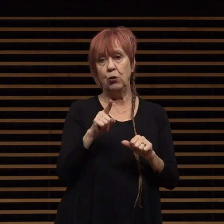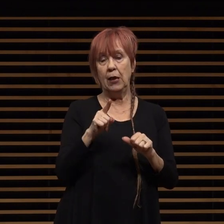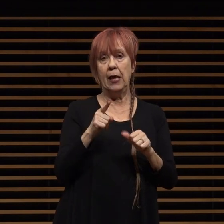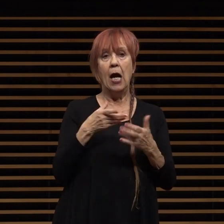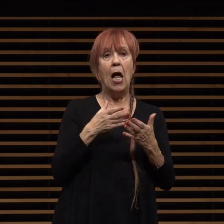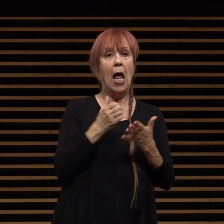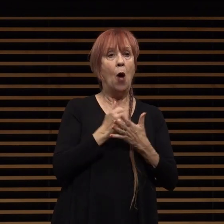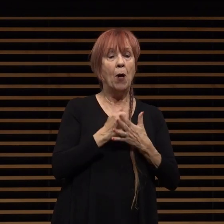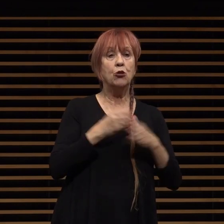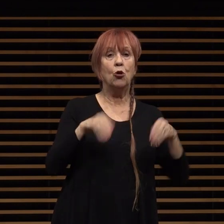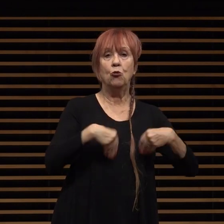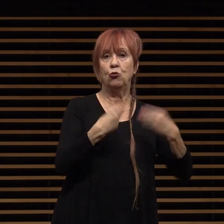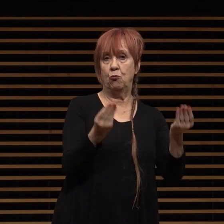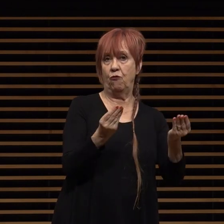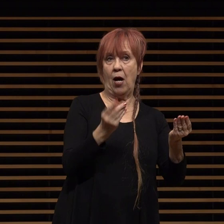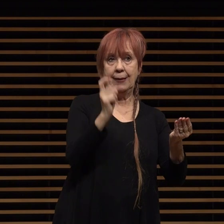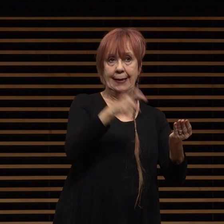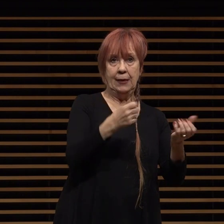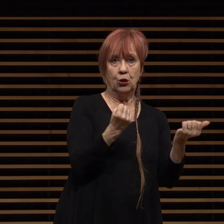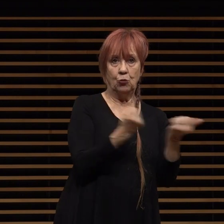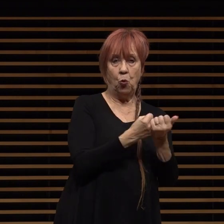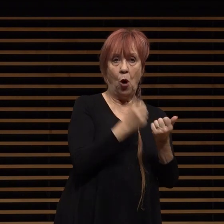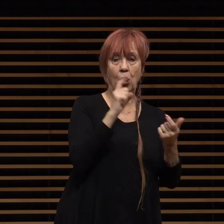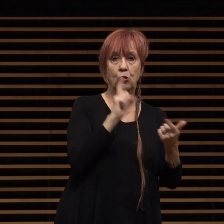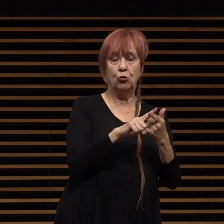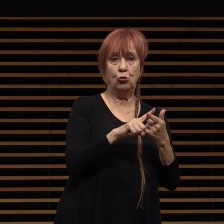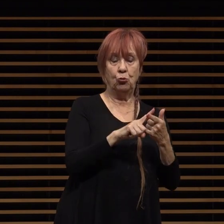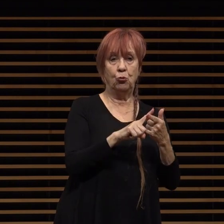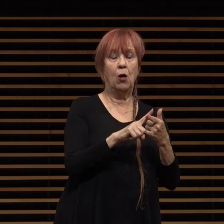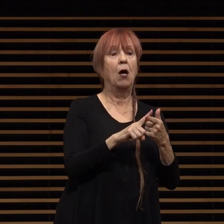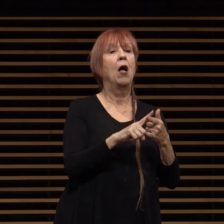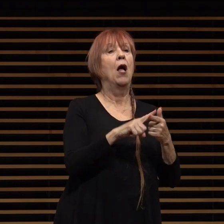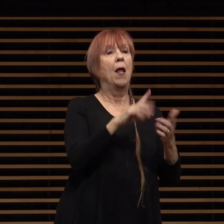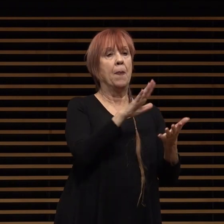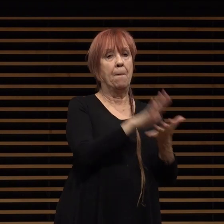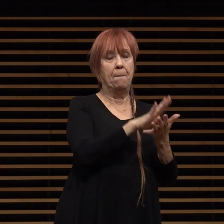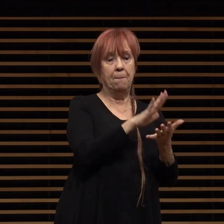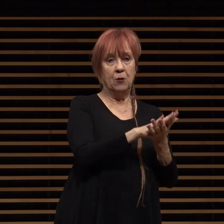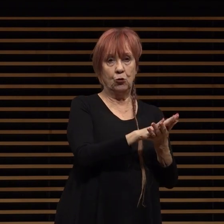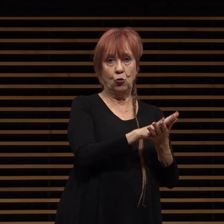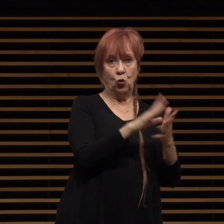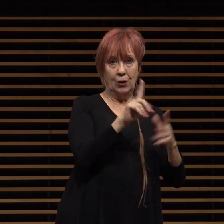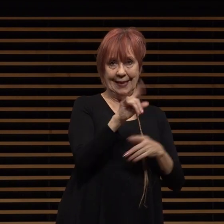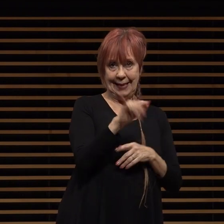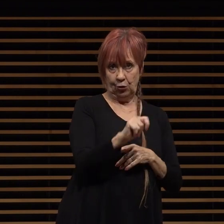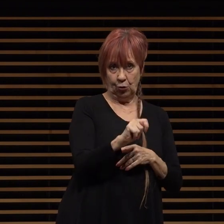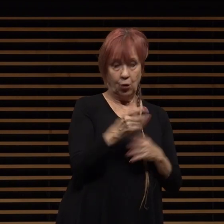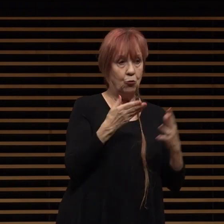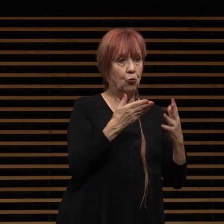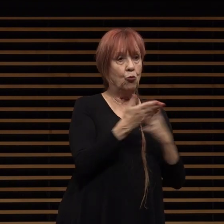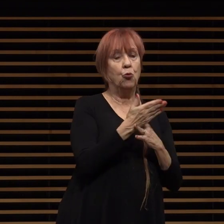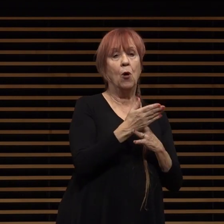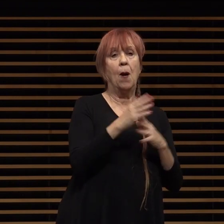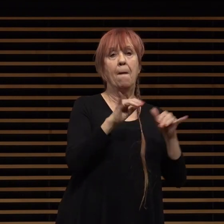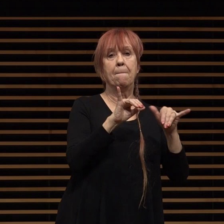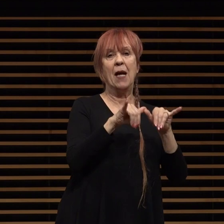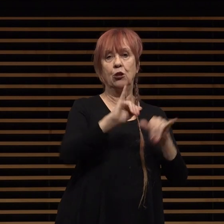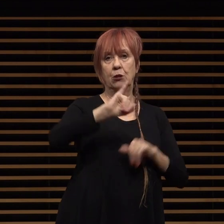provide much needed support to the pasadena unified school district through measure j